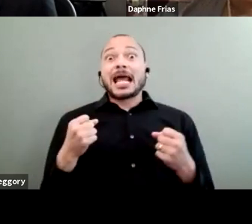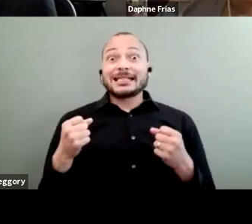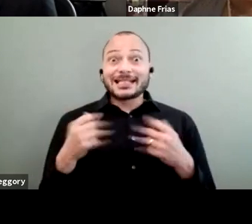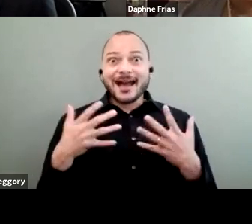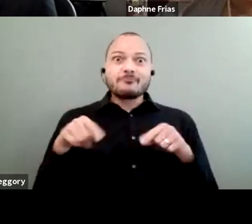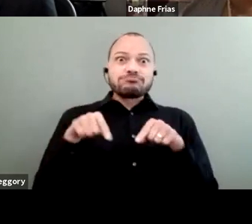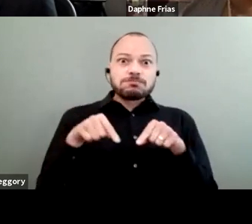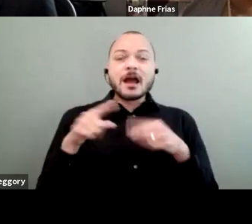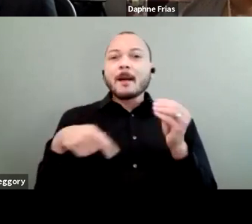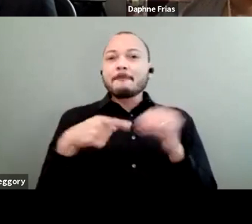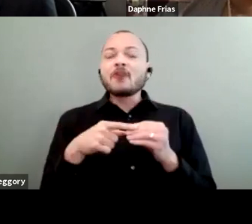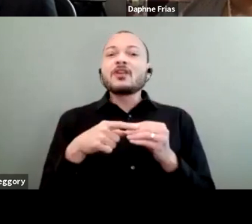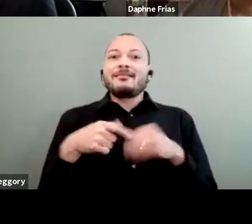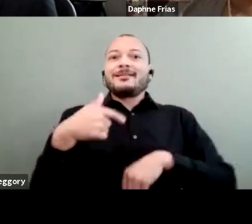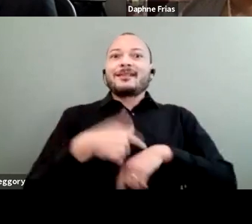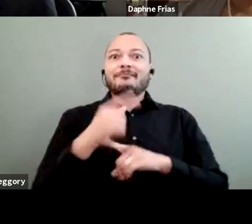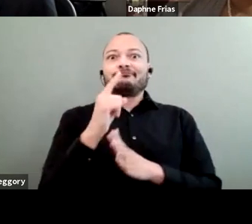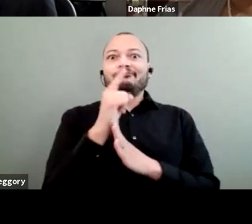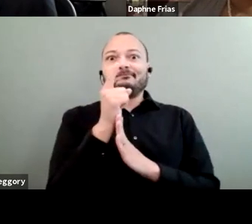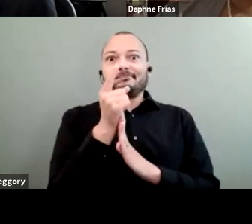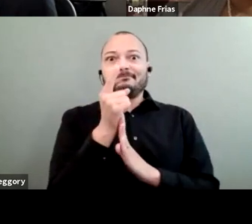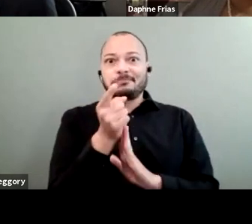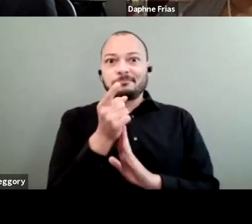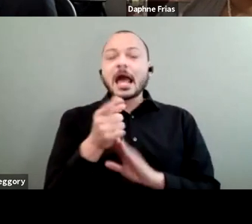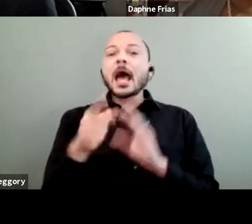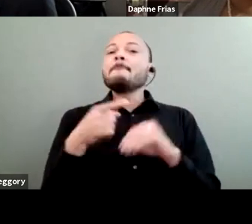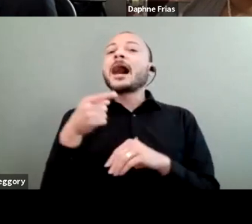this ticking clock and about being able to make their decisions about their future.